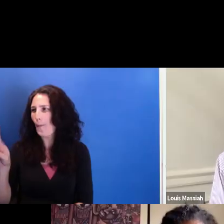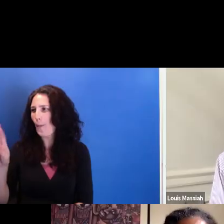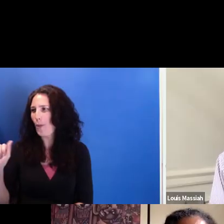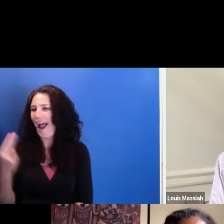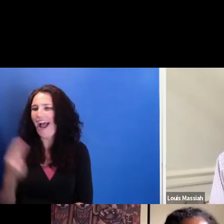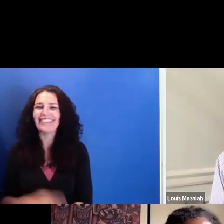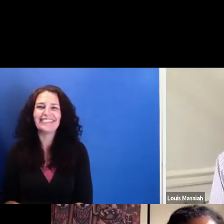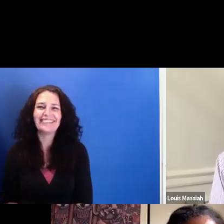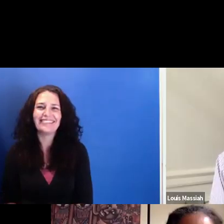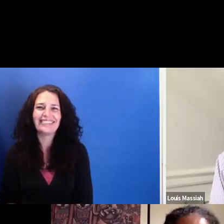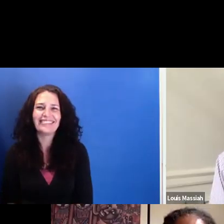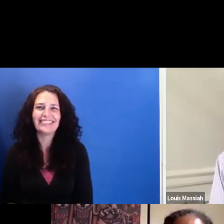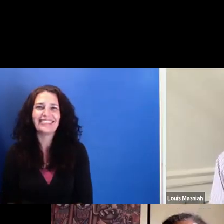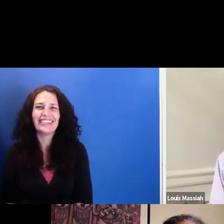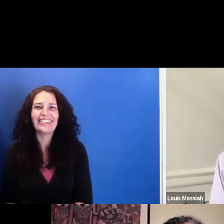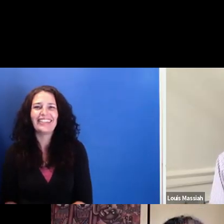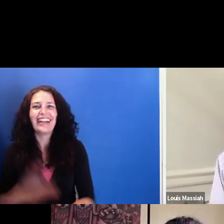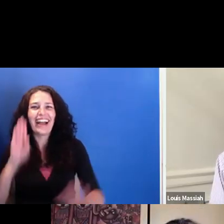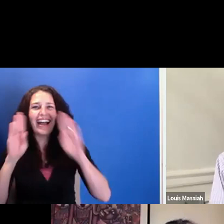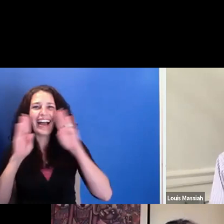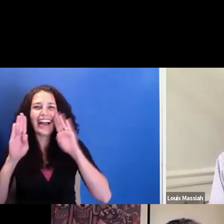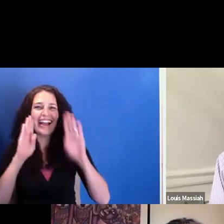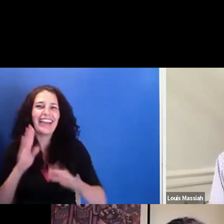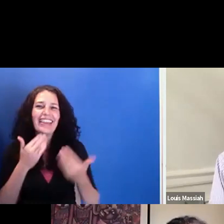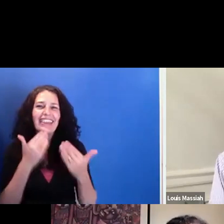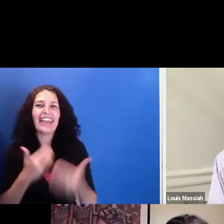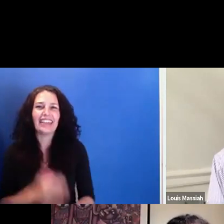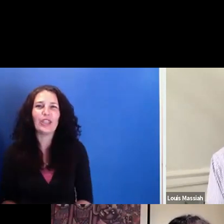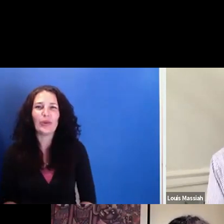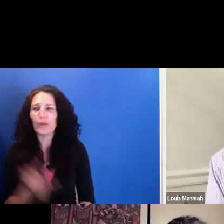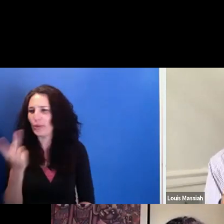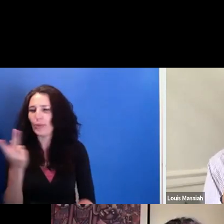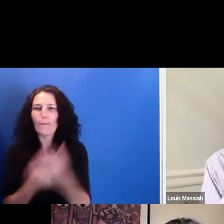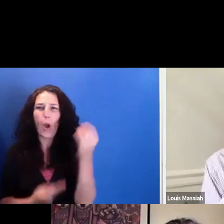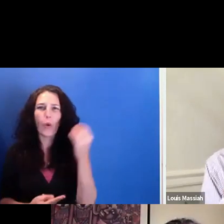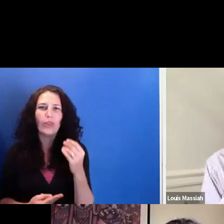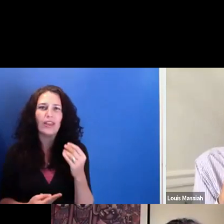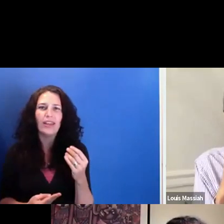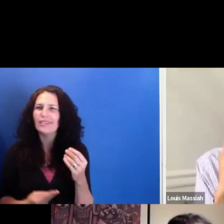Hi, just stepping into the video here. Oh, hi. Thank you very-- both very much for a wonderful conversation.